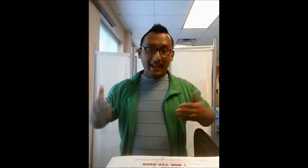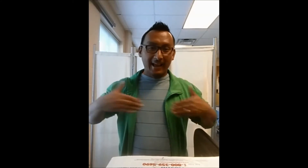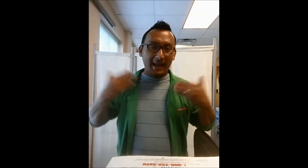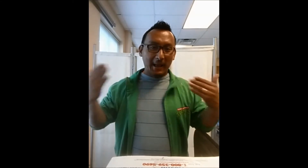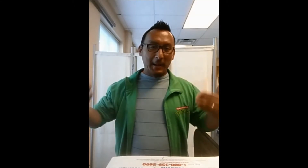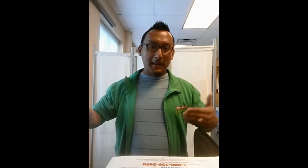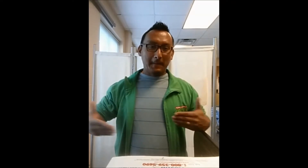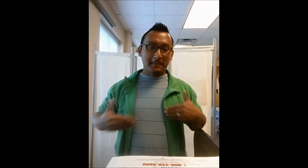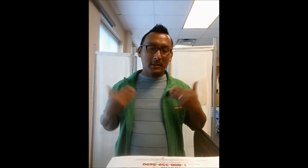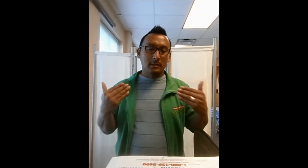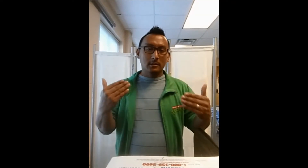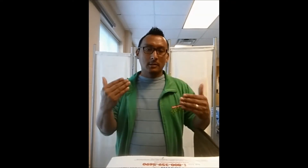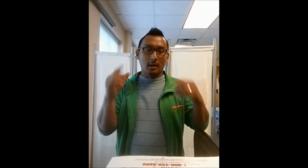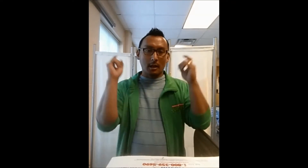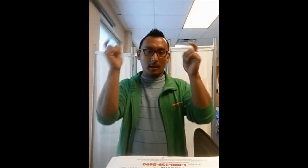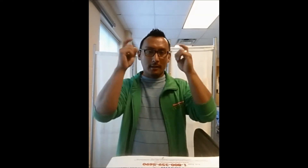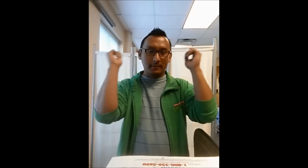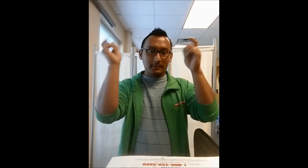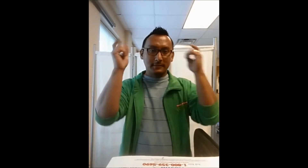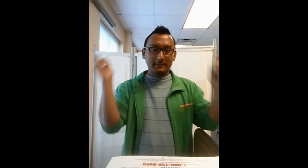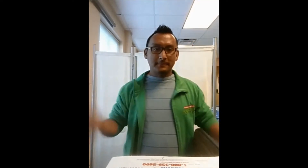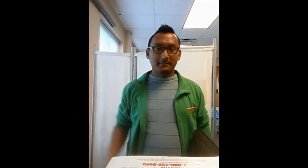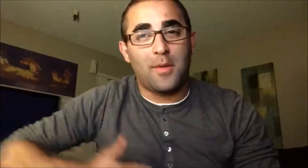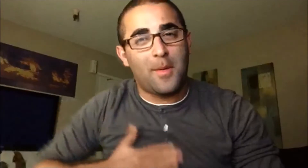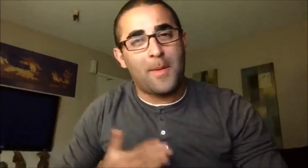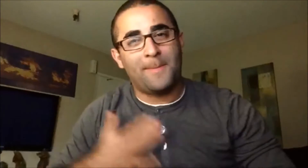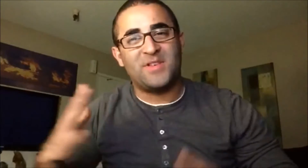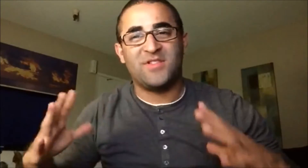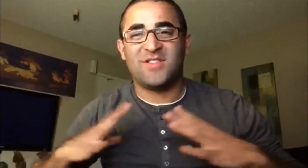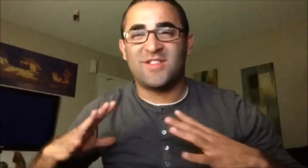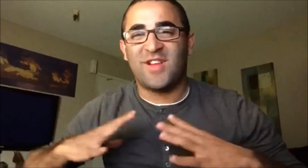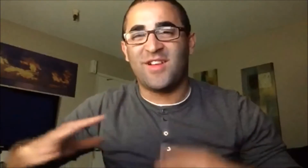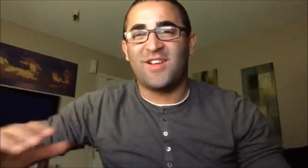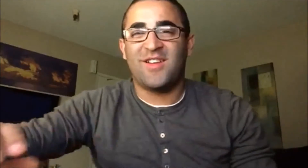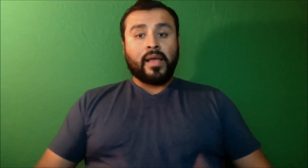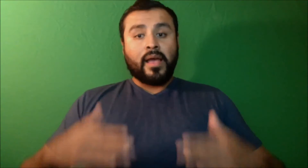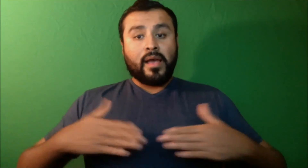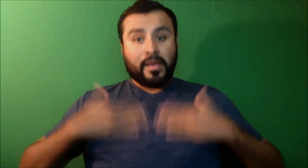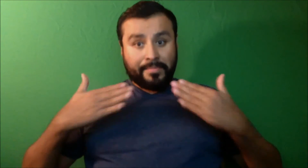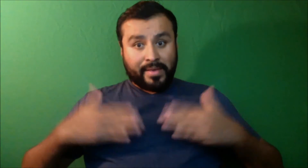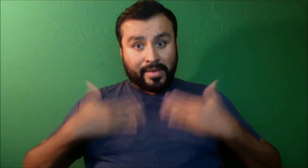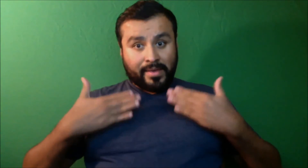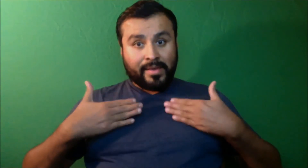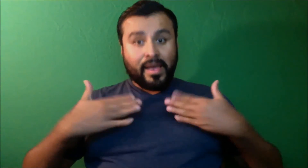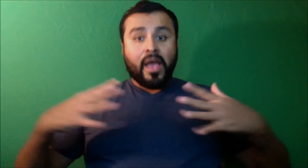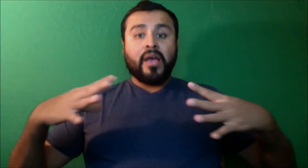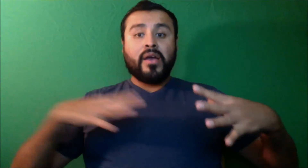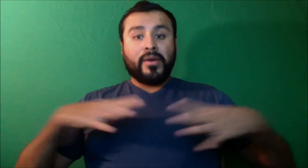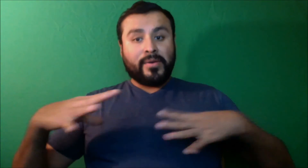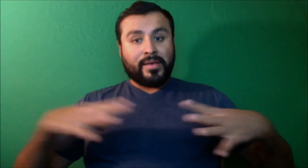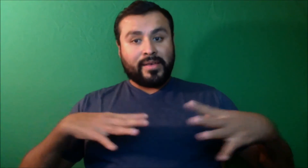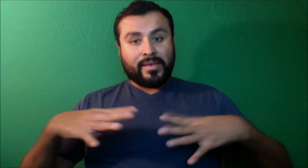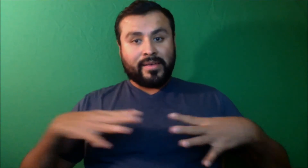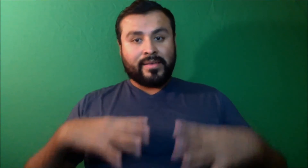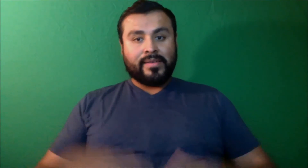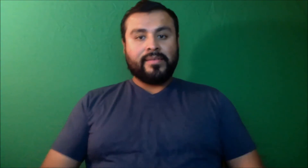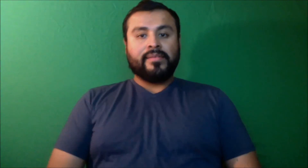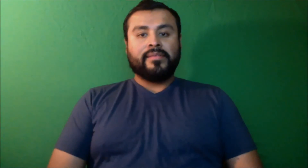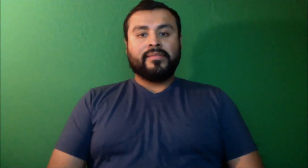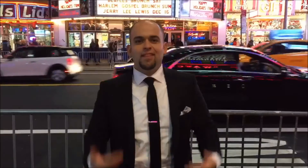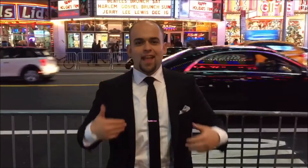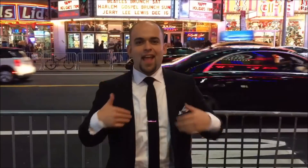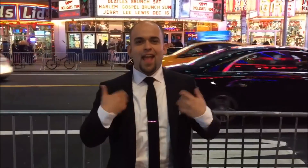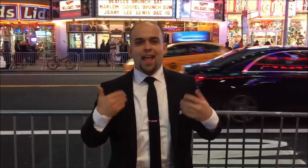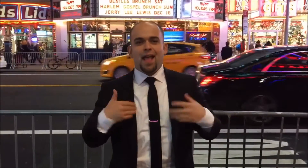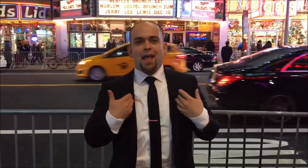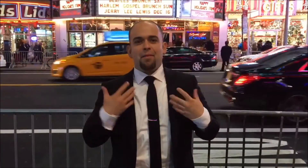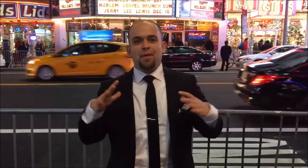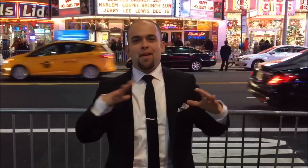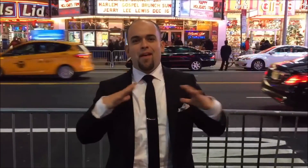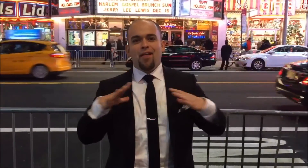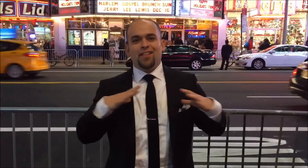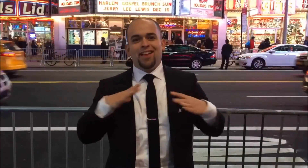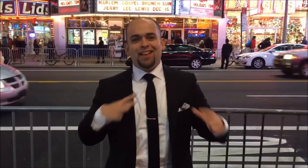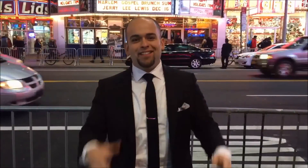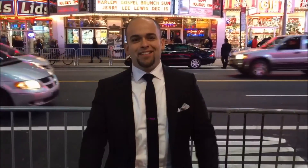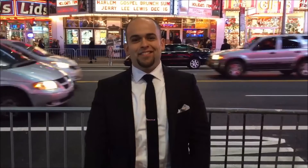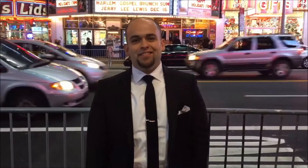¡Felices Fiestas! Happy Holidays!